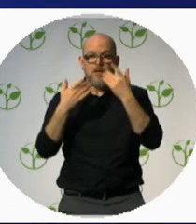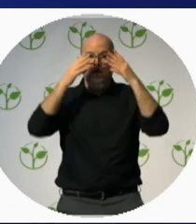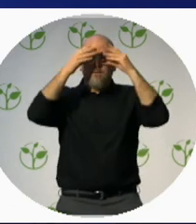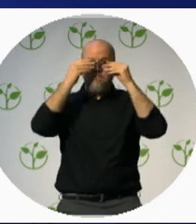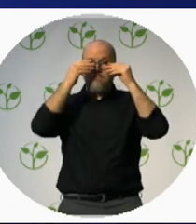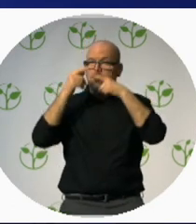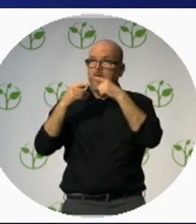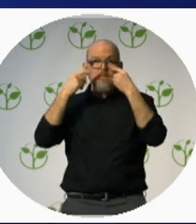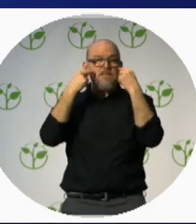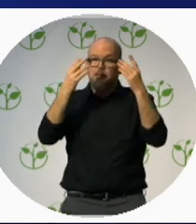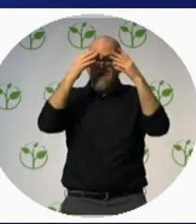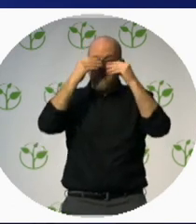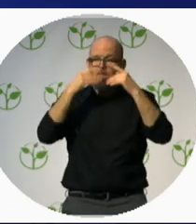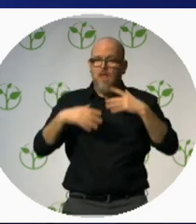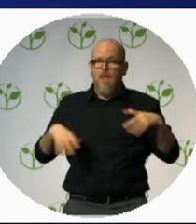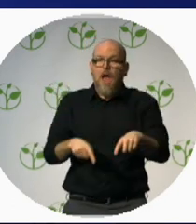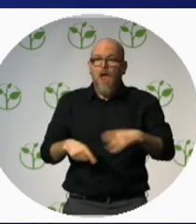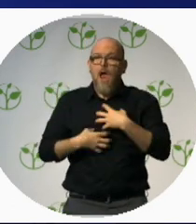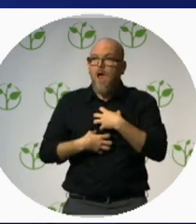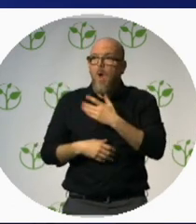In English we call that a catch-22.